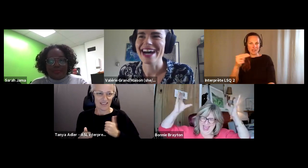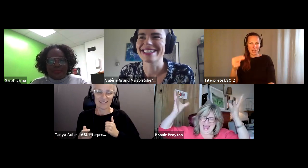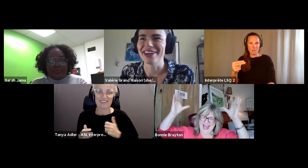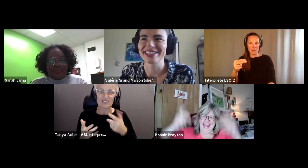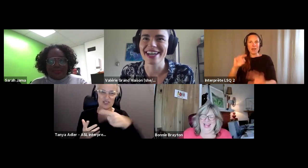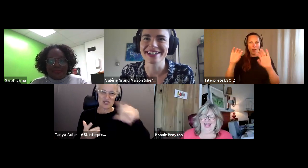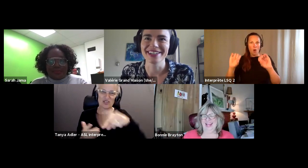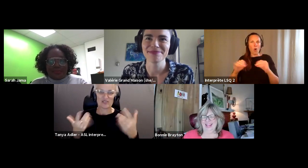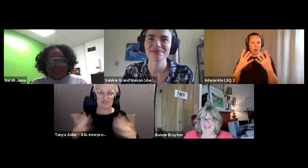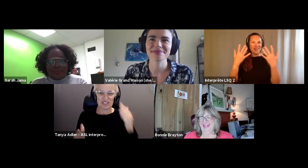Valérie Grand’Maison (she/elle): As done Canada.